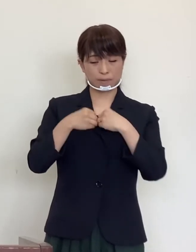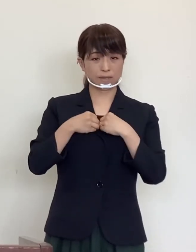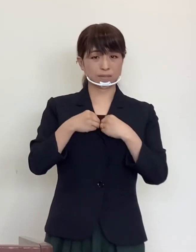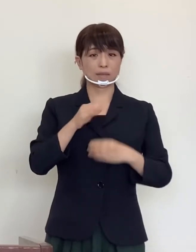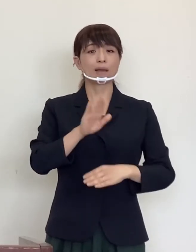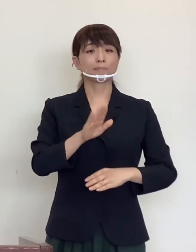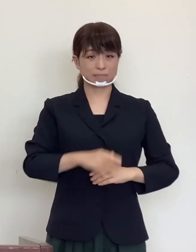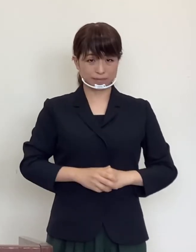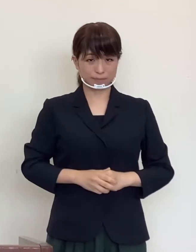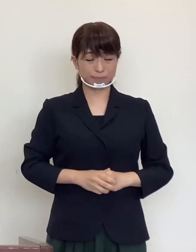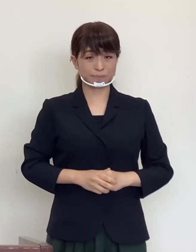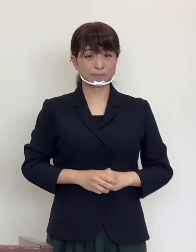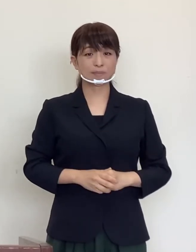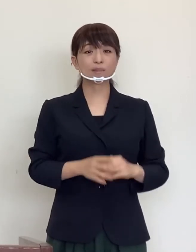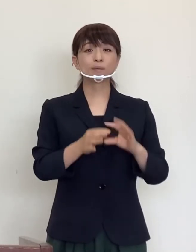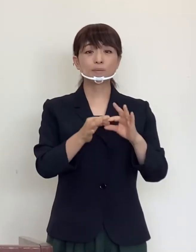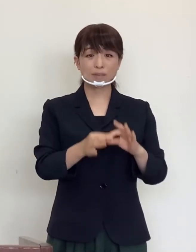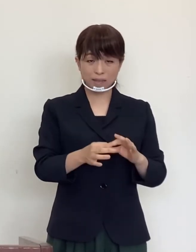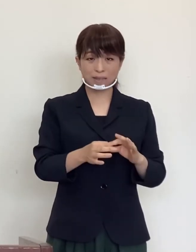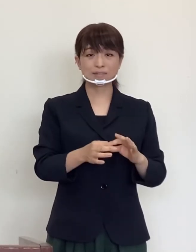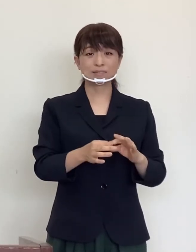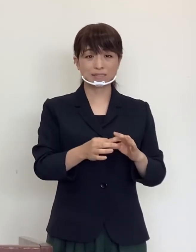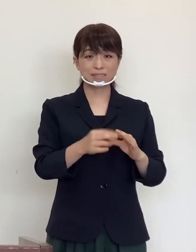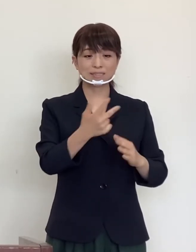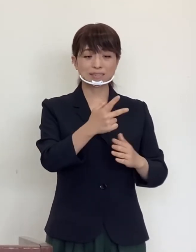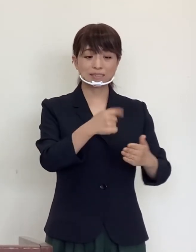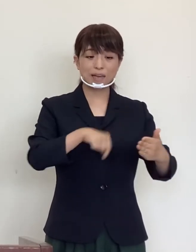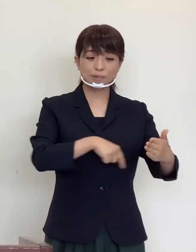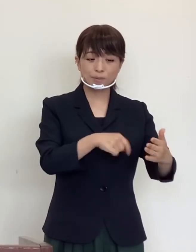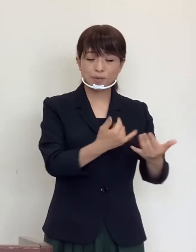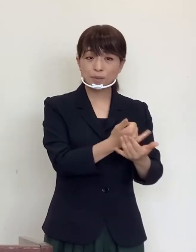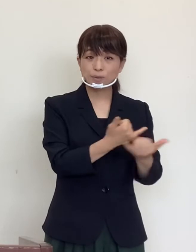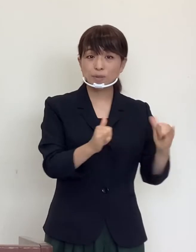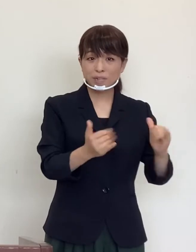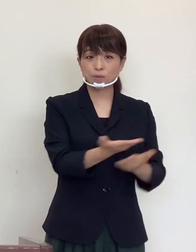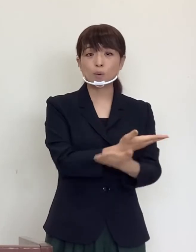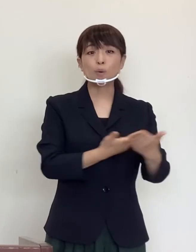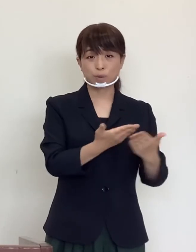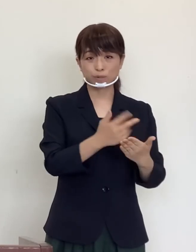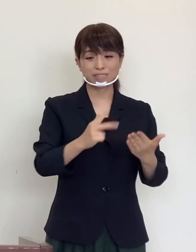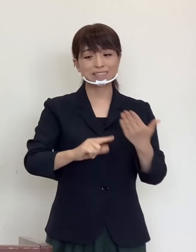Therefore I ask everyone, both for contact with people from in- and outside of Koriyama,